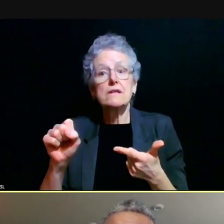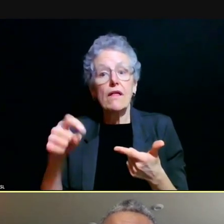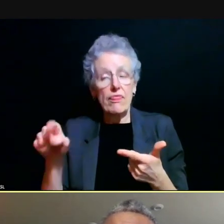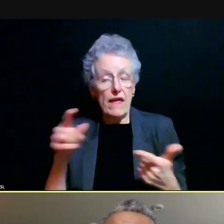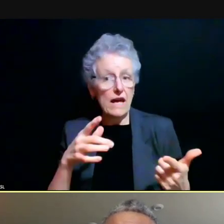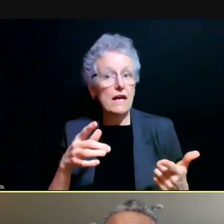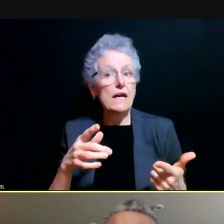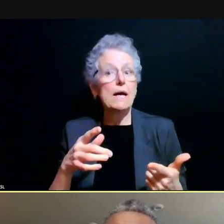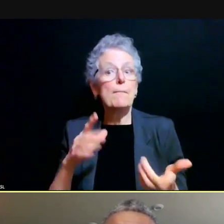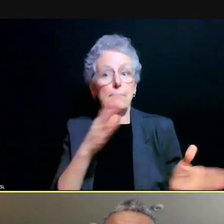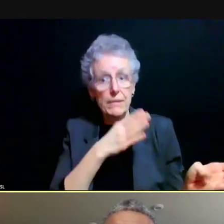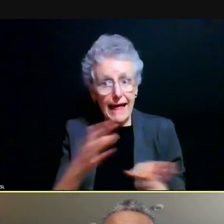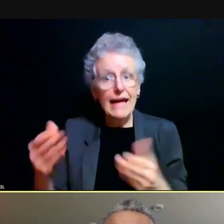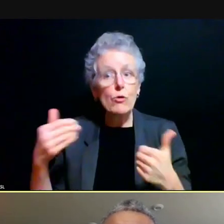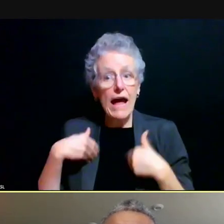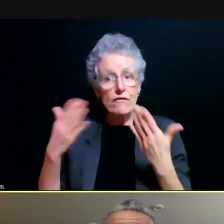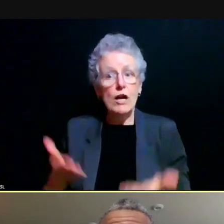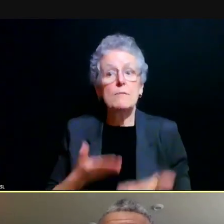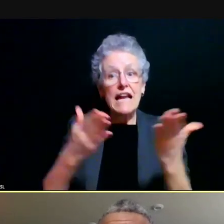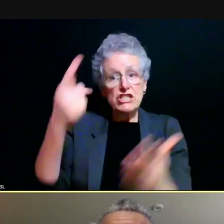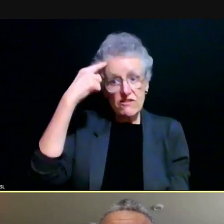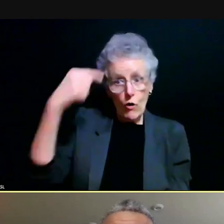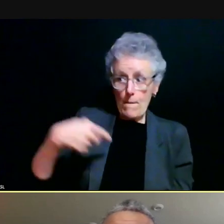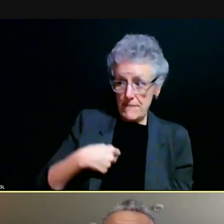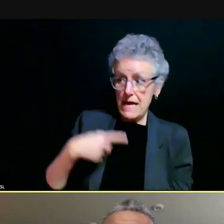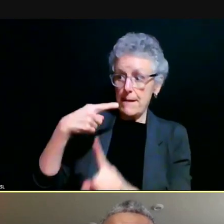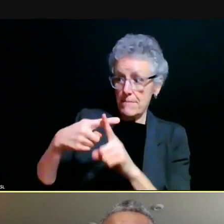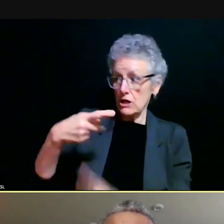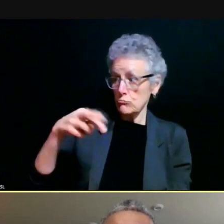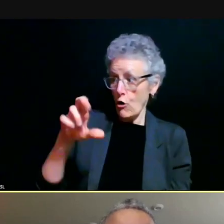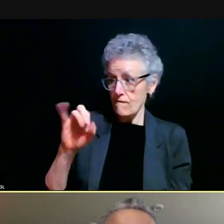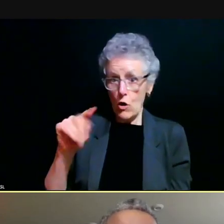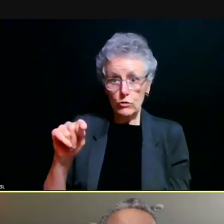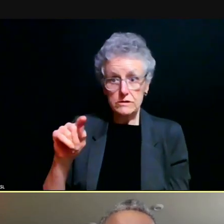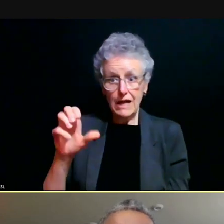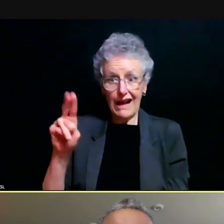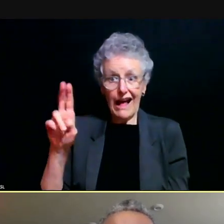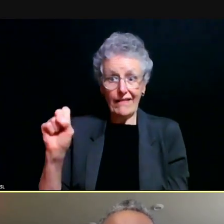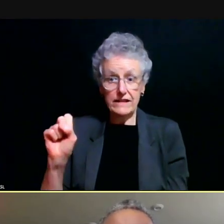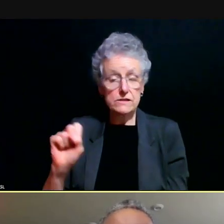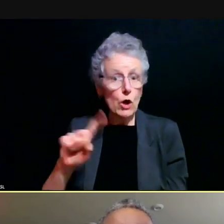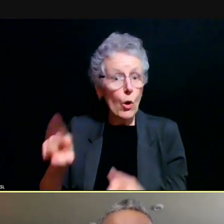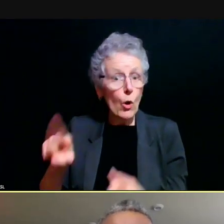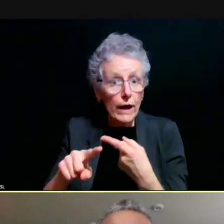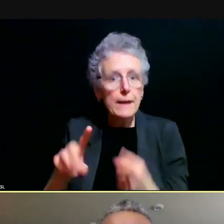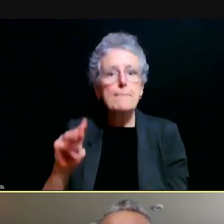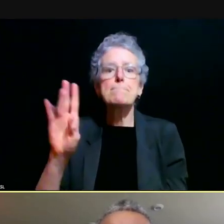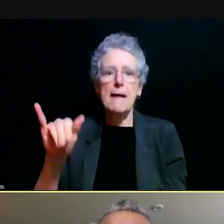from provost Collins and I, in May. And so we're, we're looking at really expanding the way we look at,